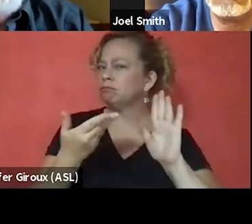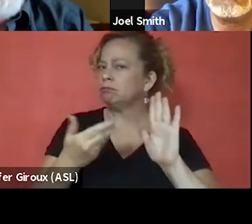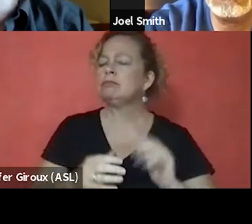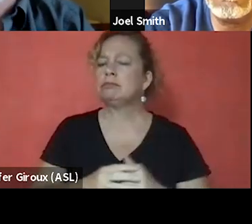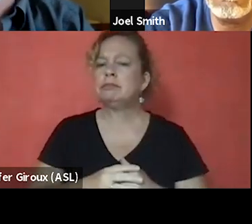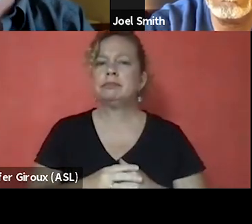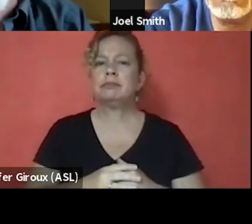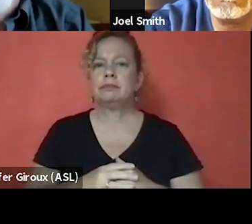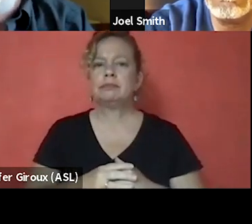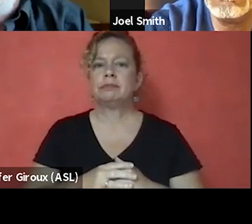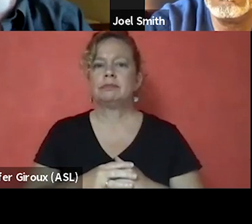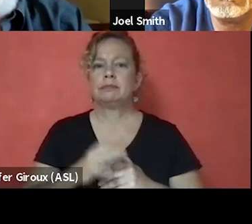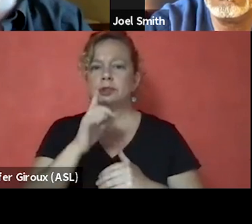And others could please, afterward.